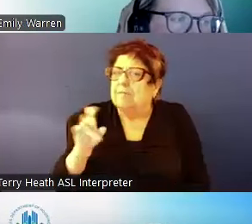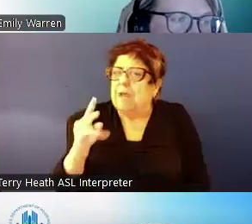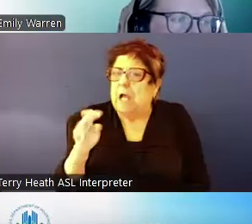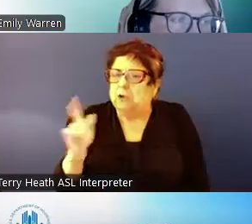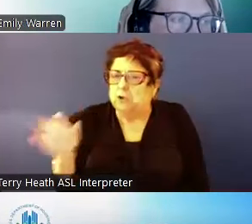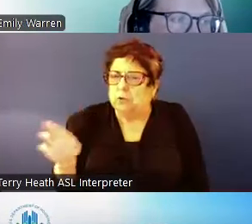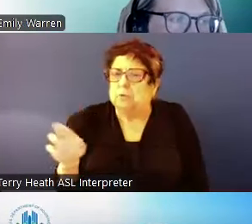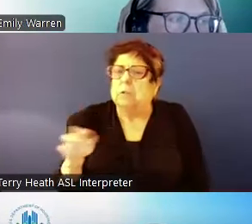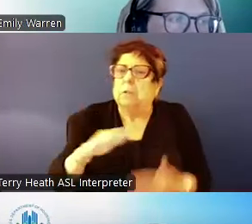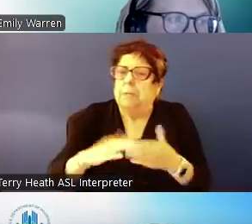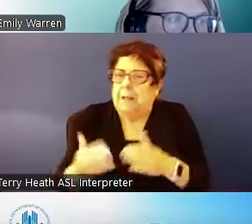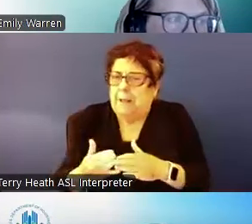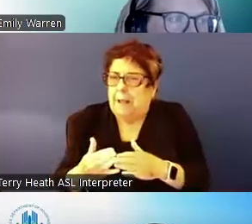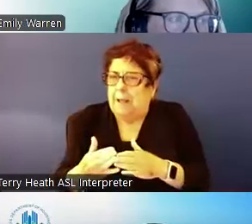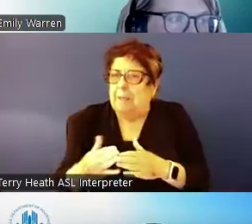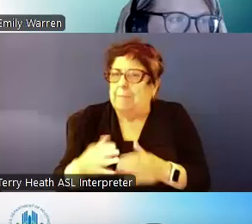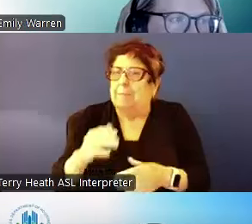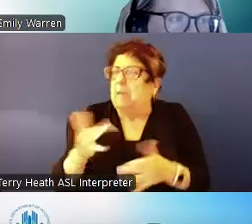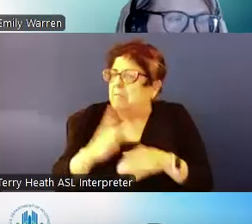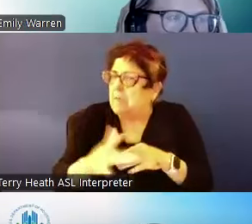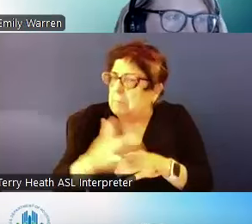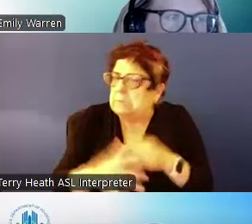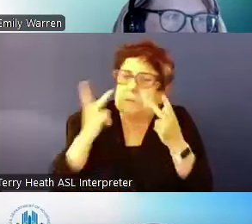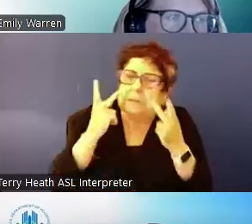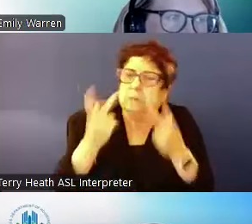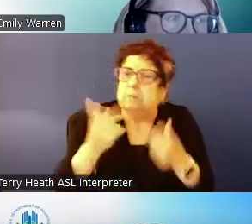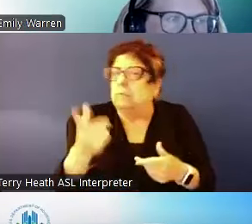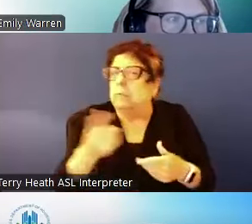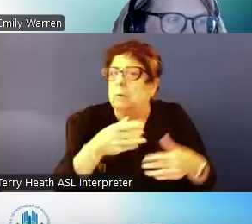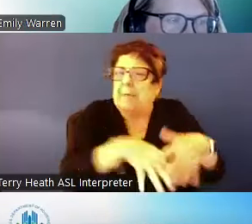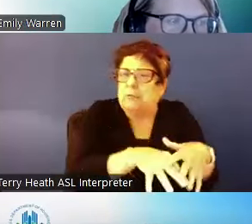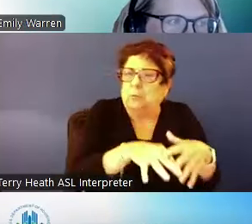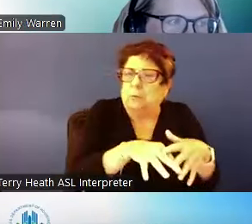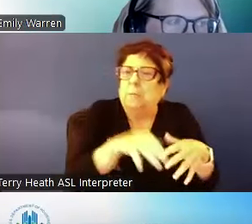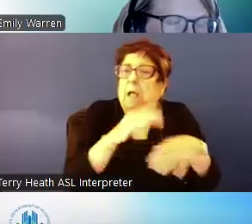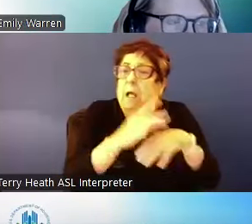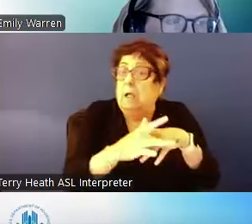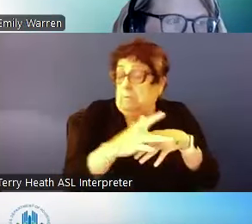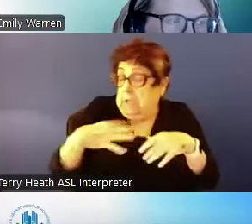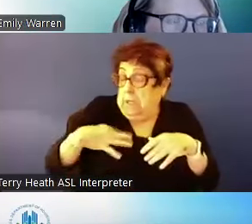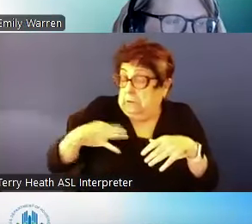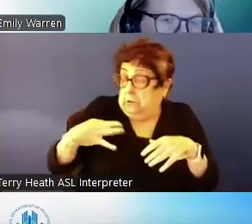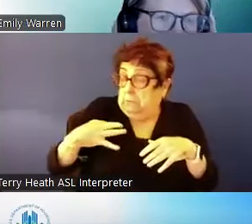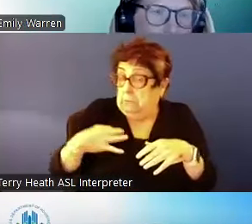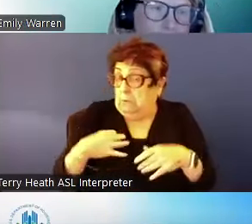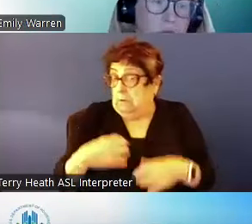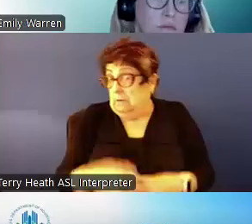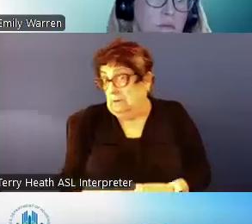if they are mainstream eligible. Which made for a very challenging and inefficient way to